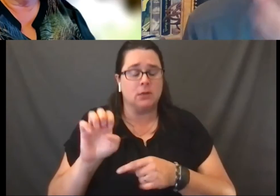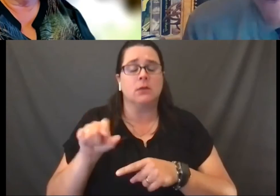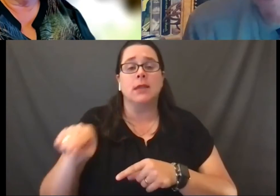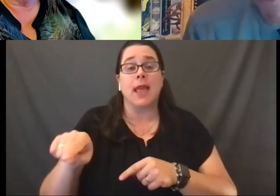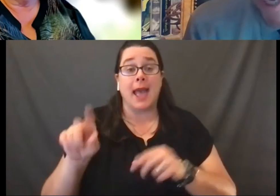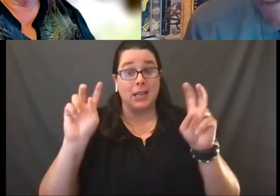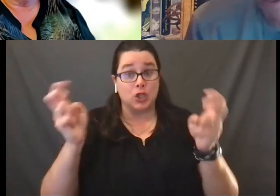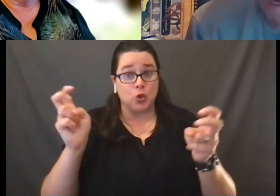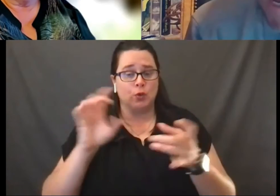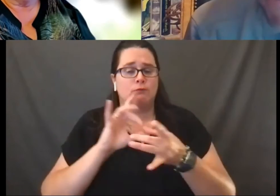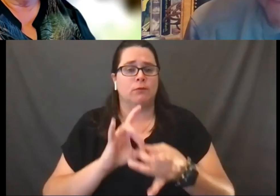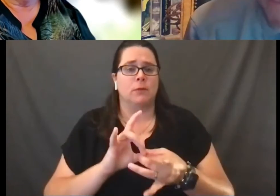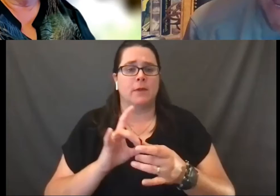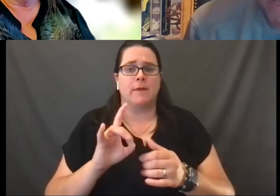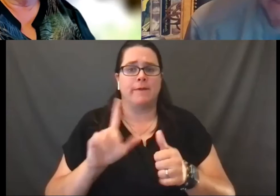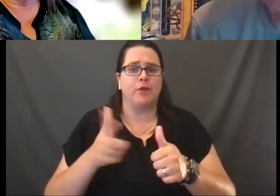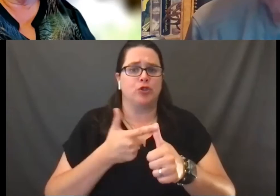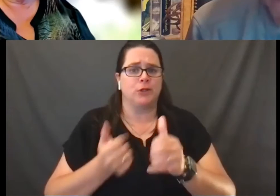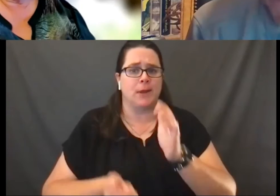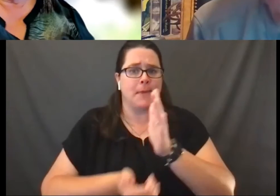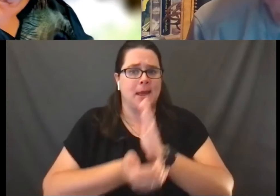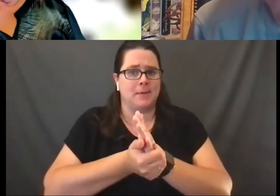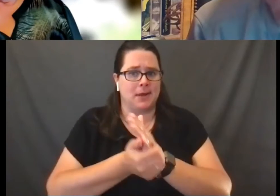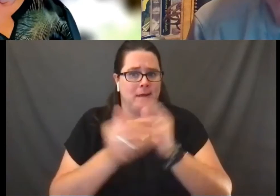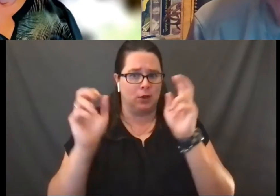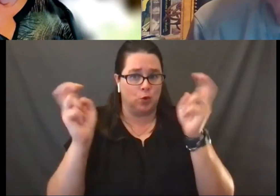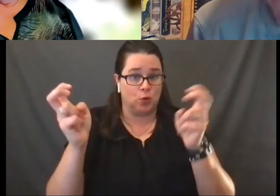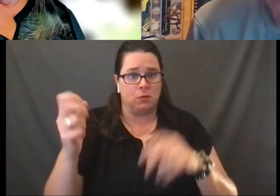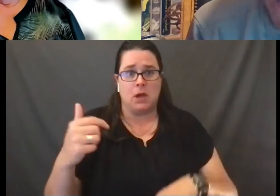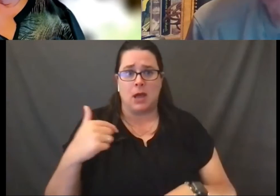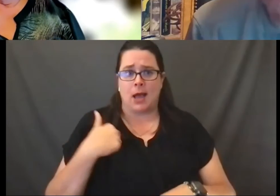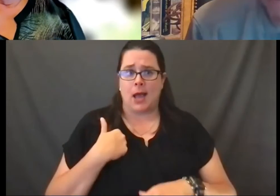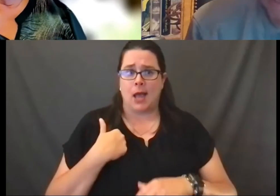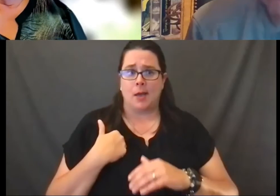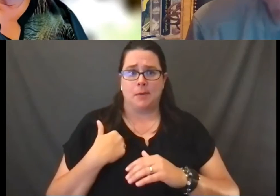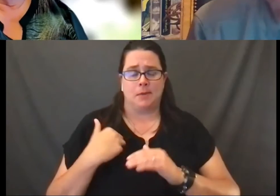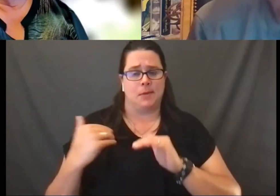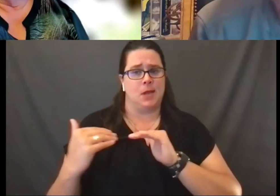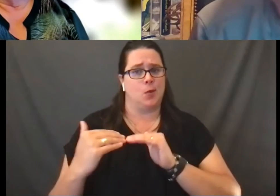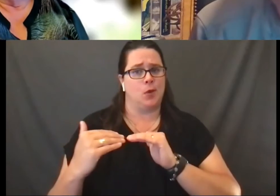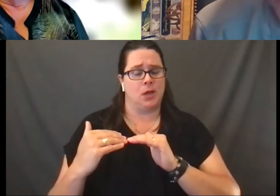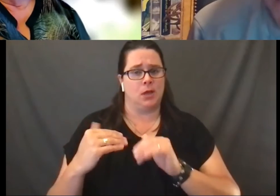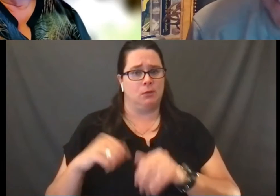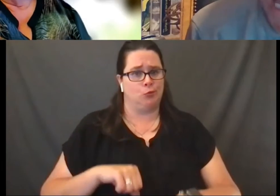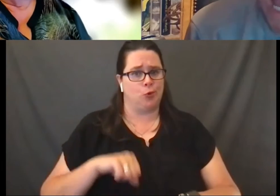I will tell you that I am equally proud. I'm honored right now to be representing